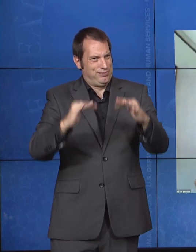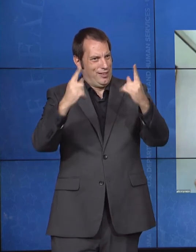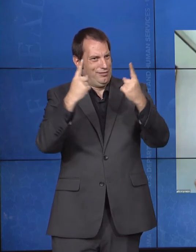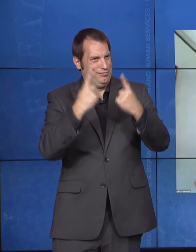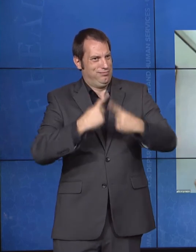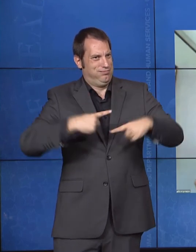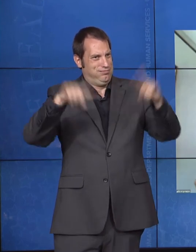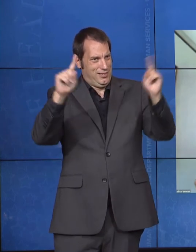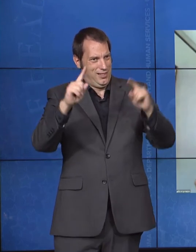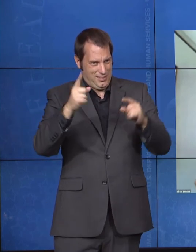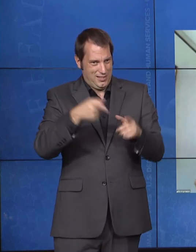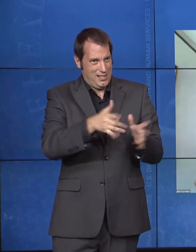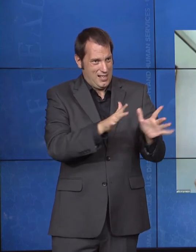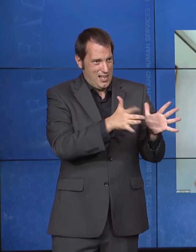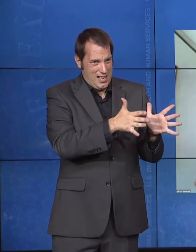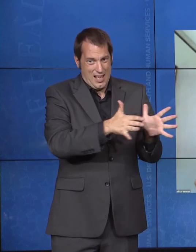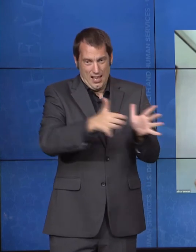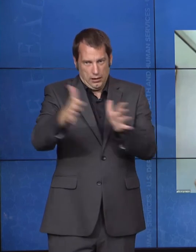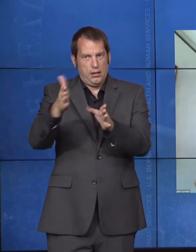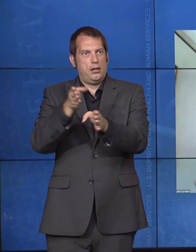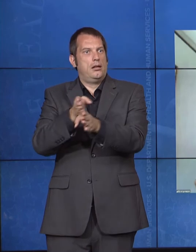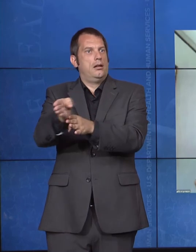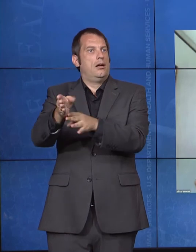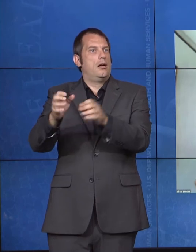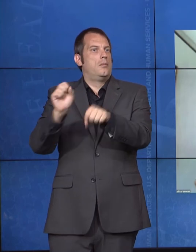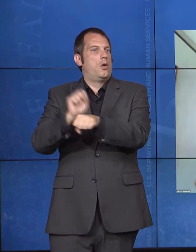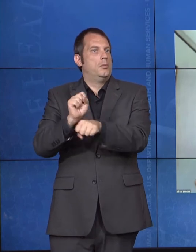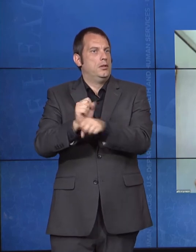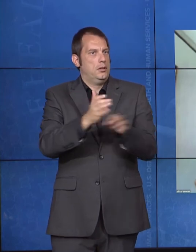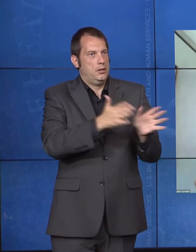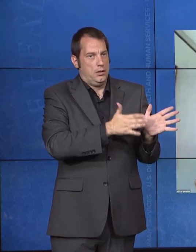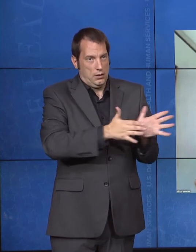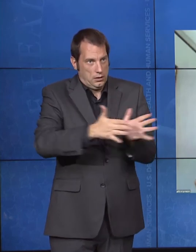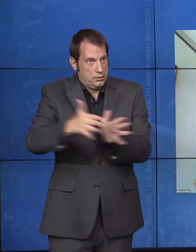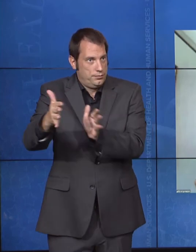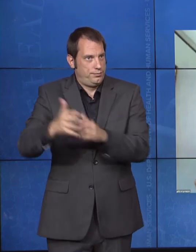all of that would be in a smooth way working with each and every person that's on this panel.